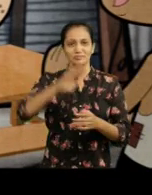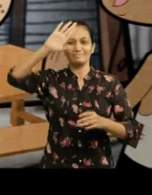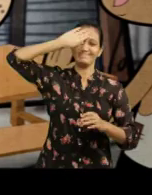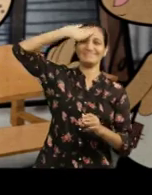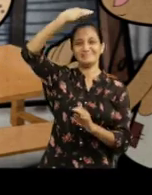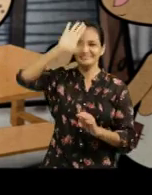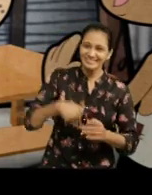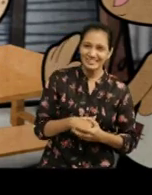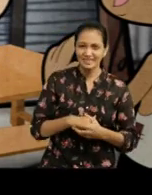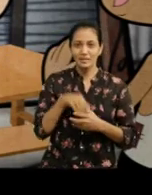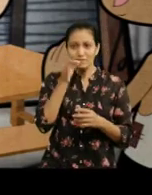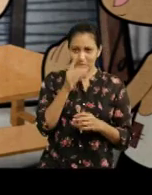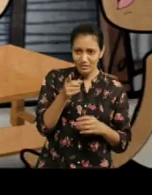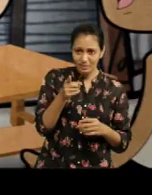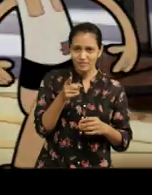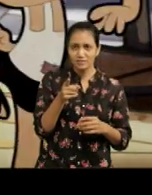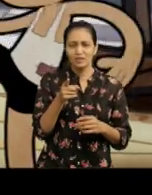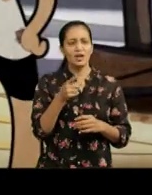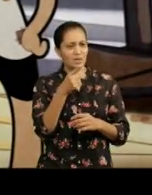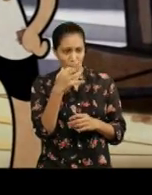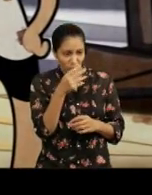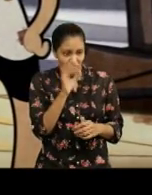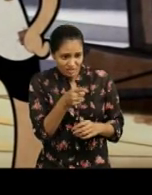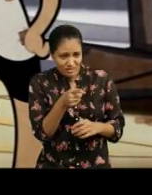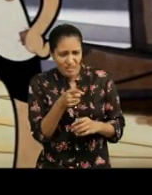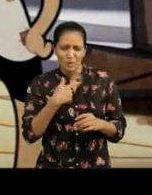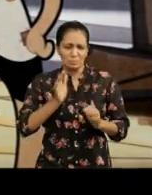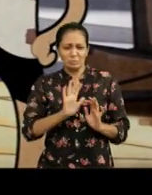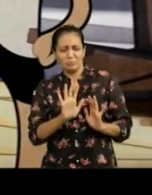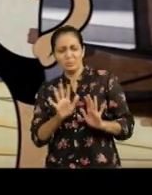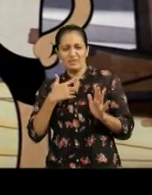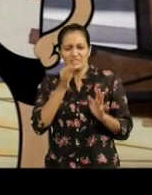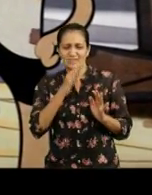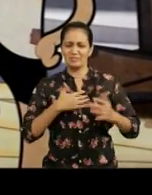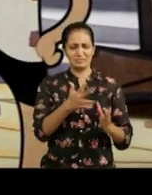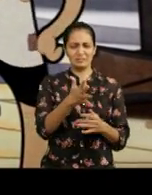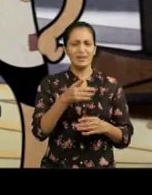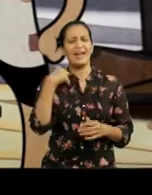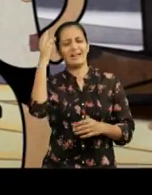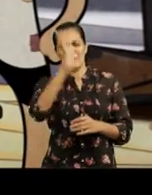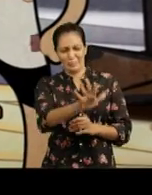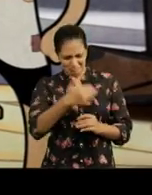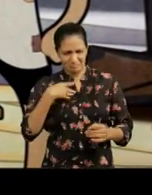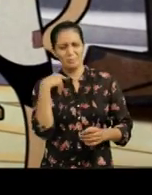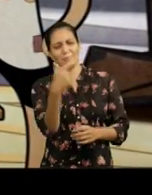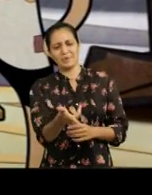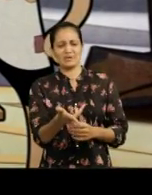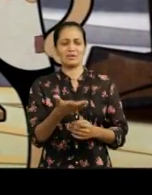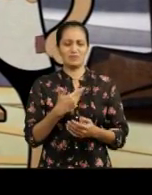Salaam Ajay bhaiya, Chai? tea. No, no. I don’t. Yeah, don’t bother it’s my treat.